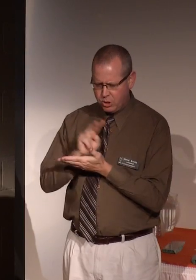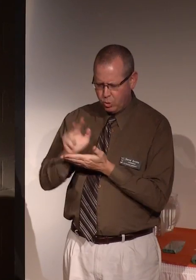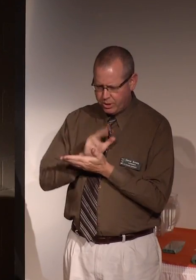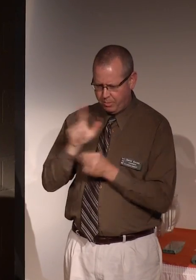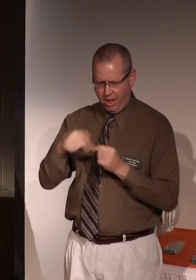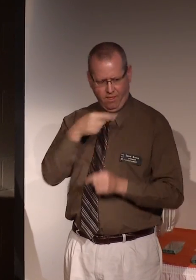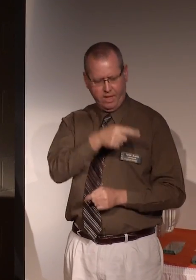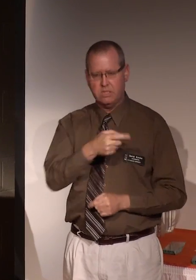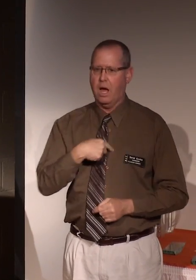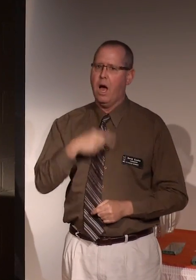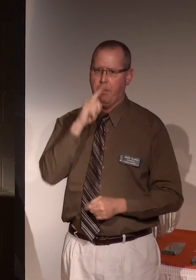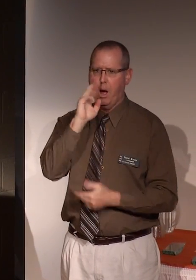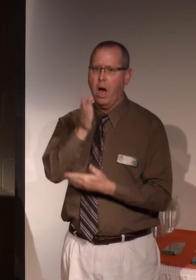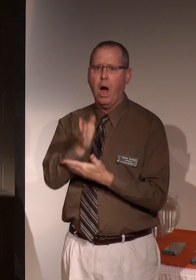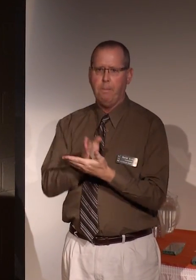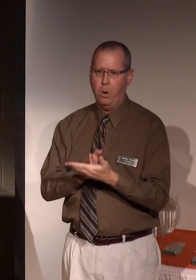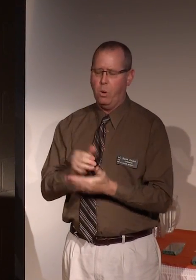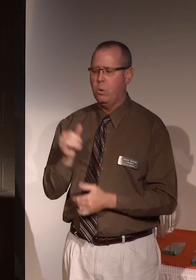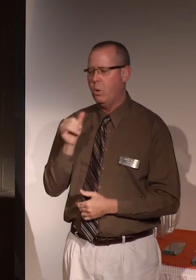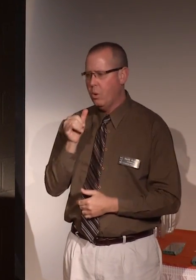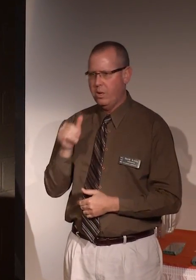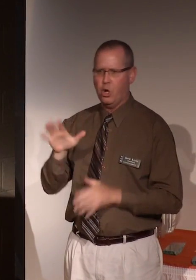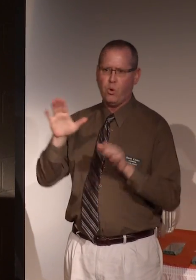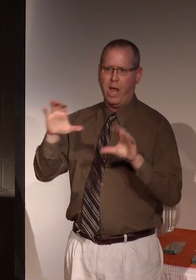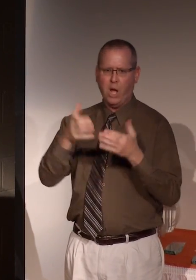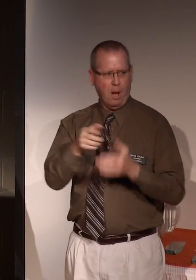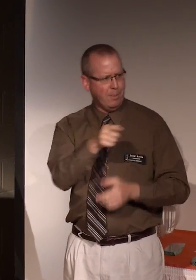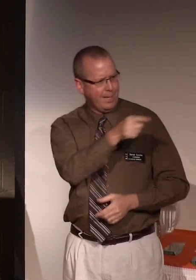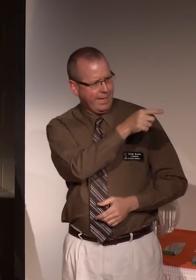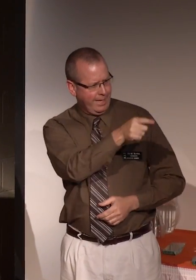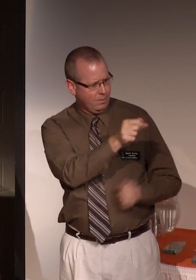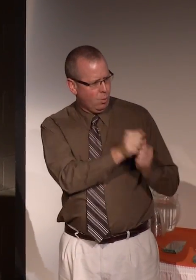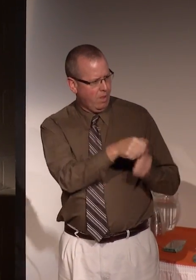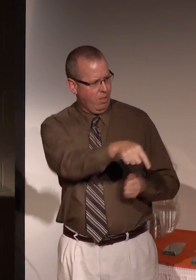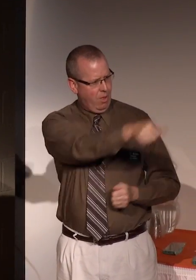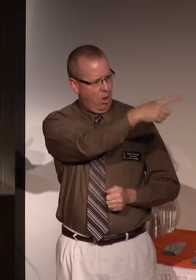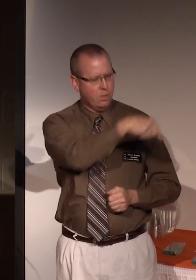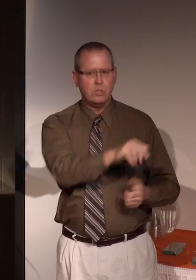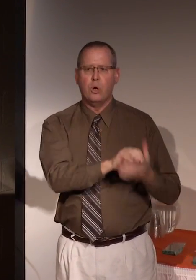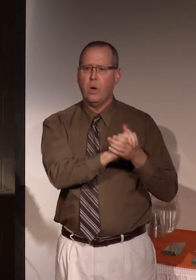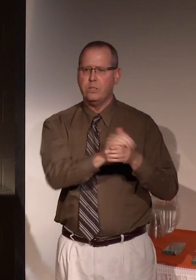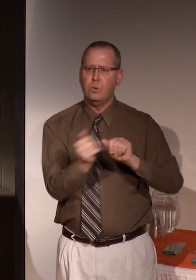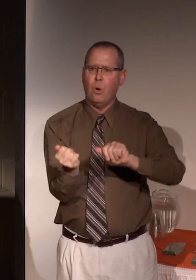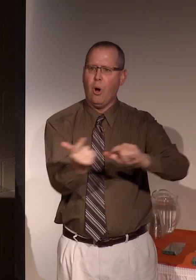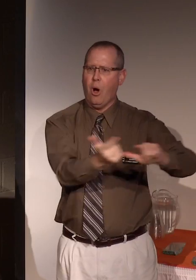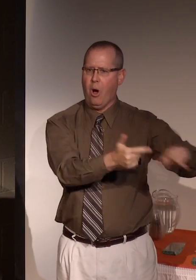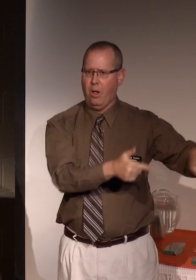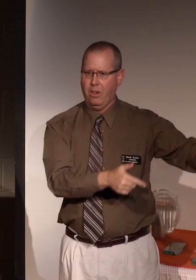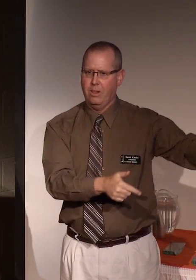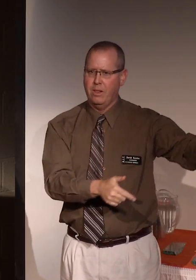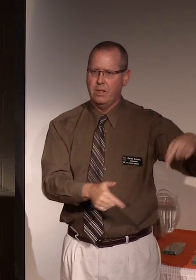this, I'm humbled to be in such great company this evening. So congratulations to everybody.